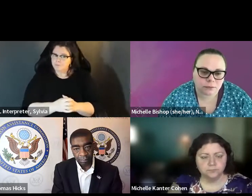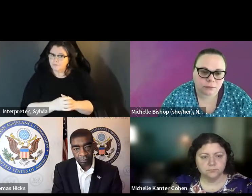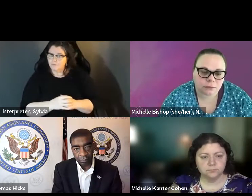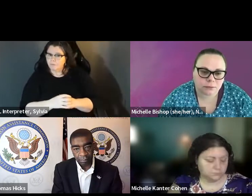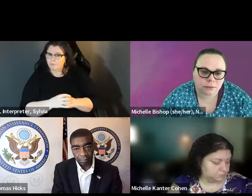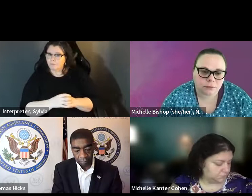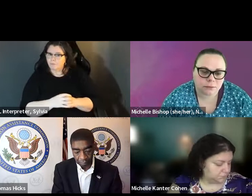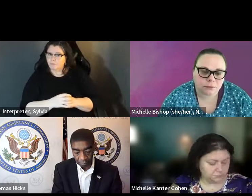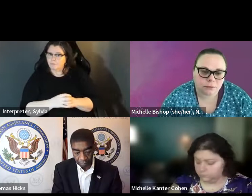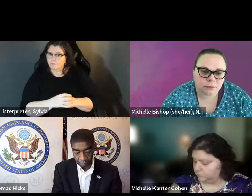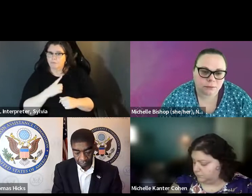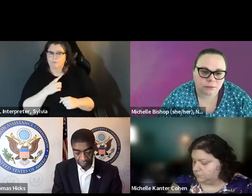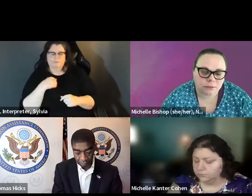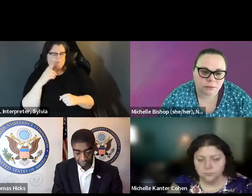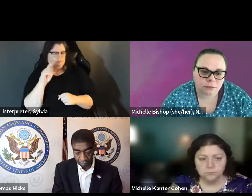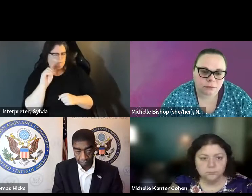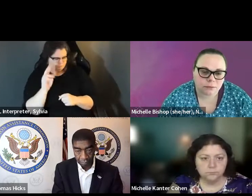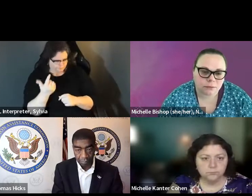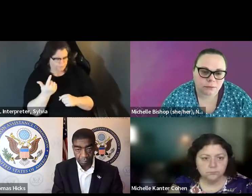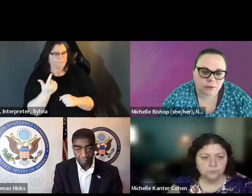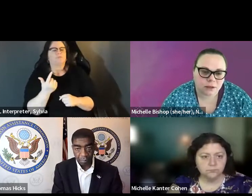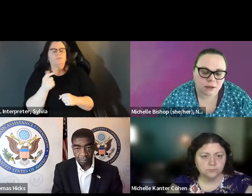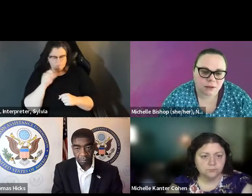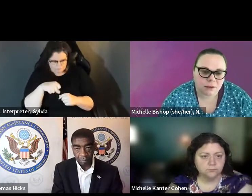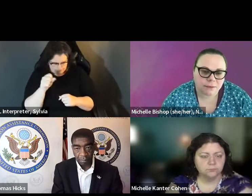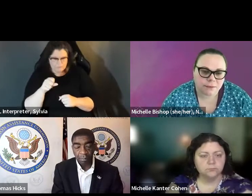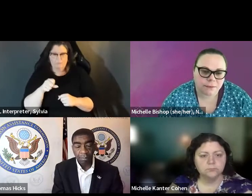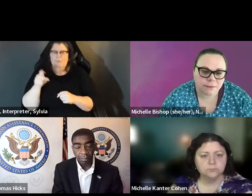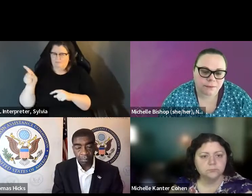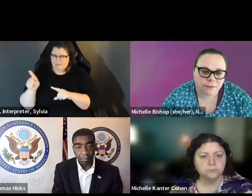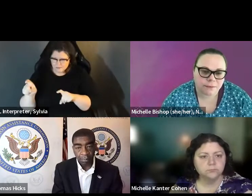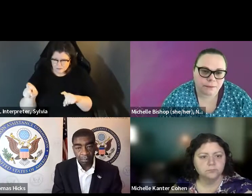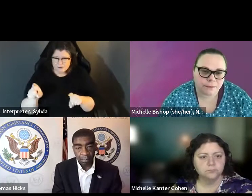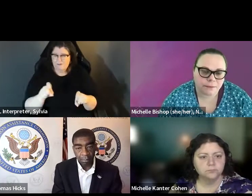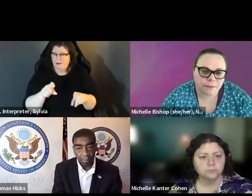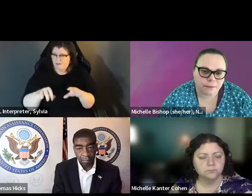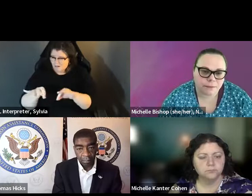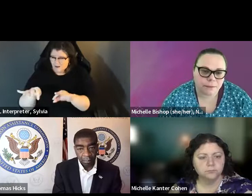I'll I'll just add a note here that the Michelle said. here, that as Michelle said, you know, the survey data that we have show that people with disabilities are just as